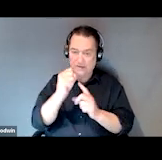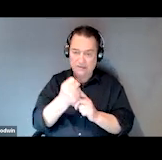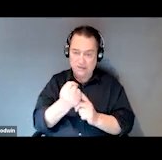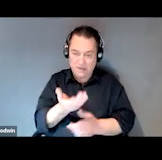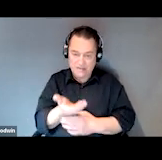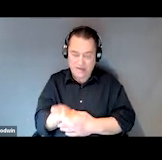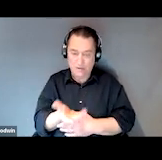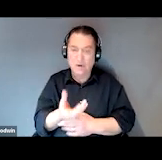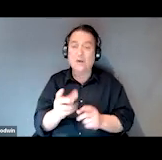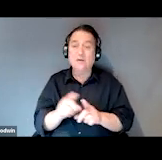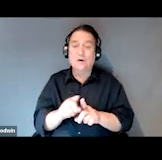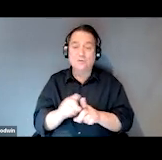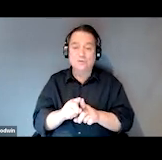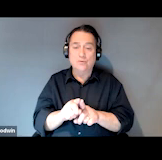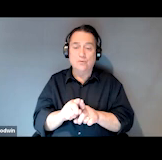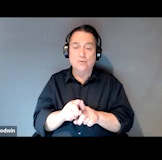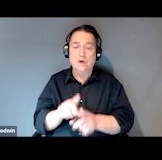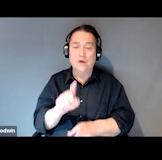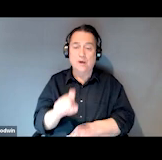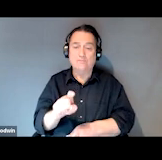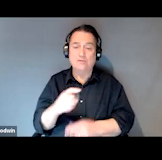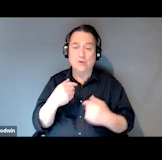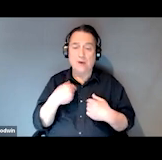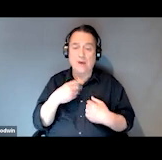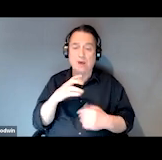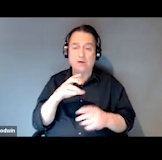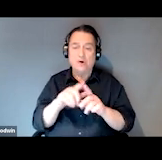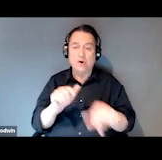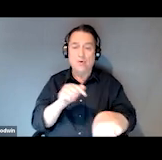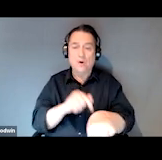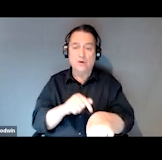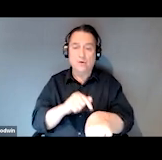and then they also to have co-occurring AODA issues as well.